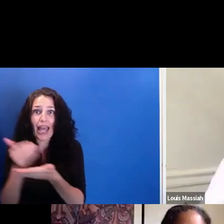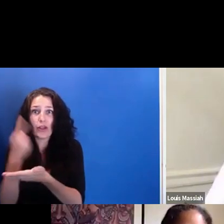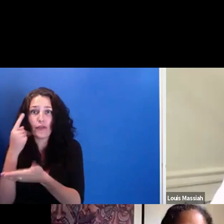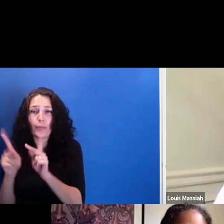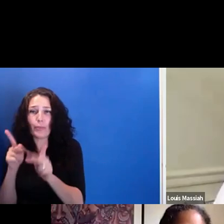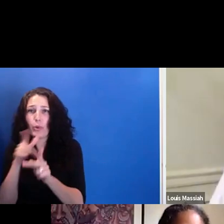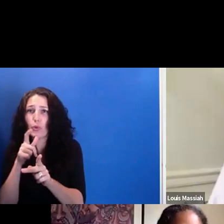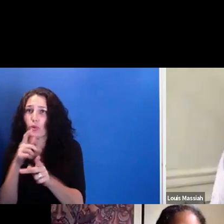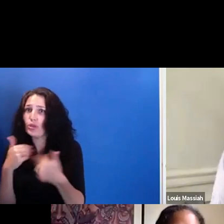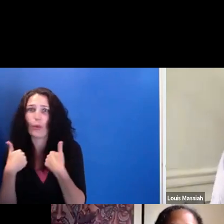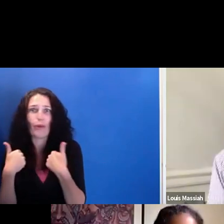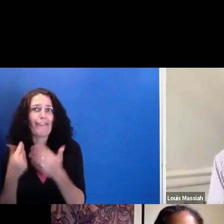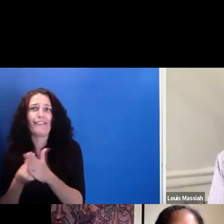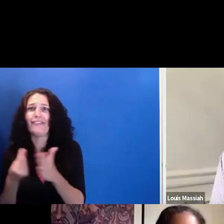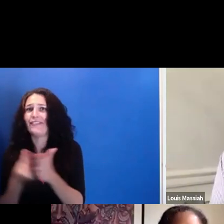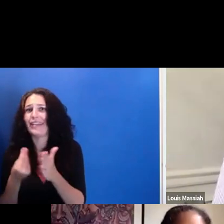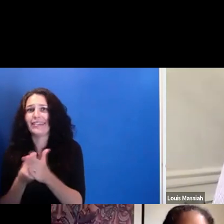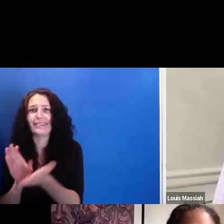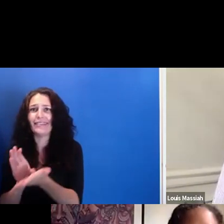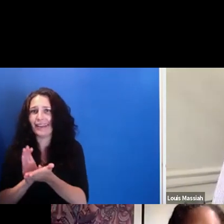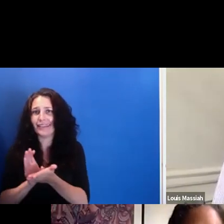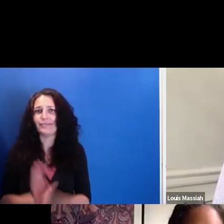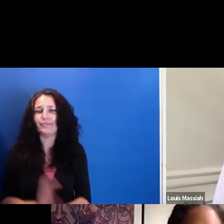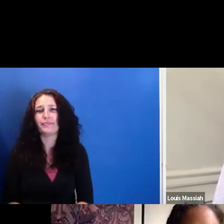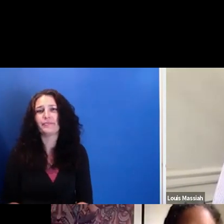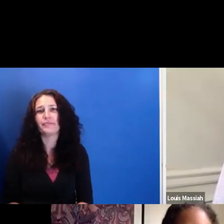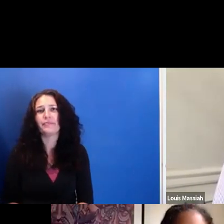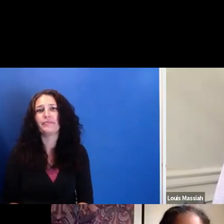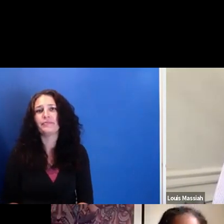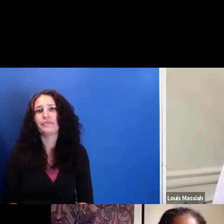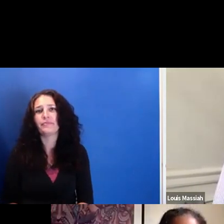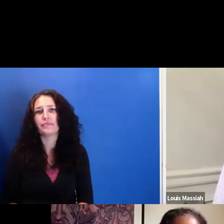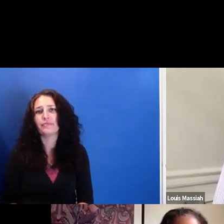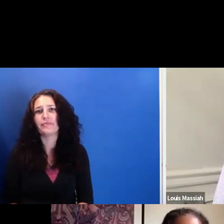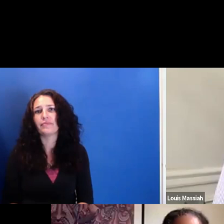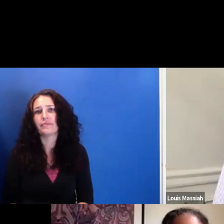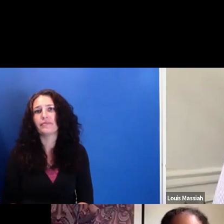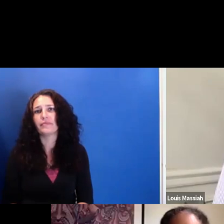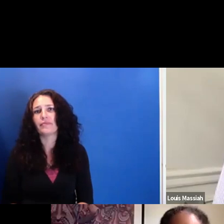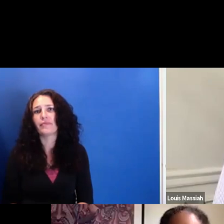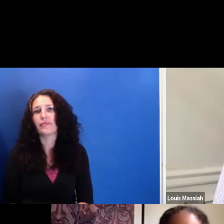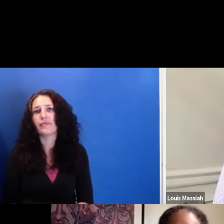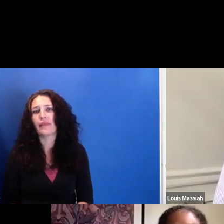to funders in a particular way? And also never were encouraged to go to art school